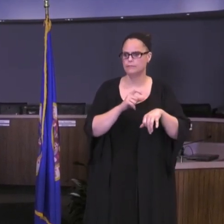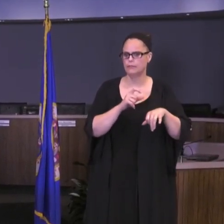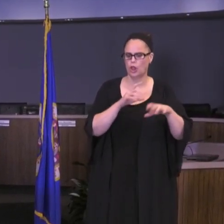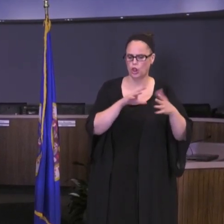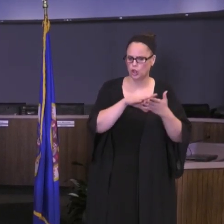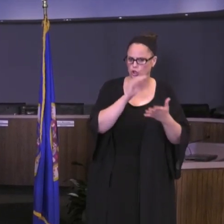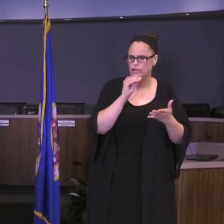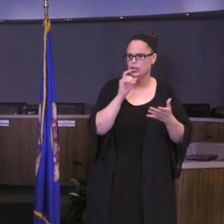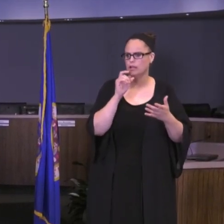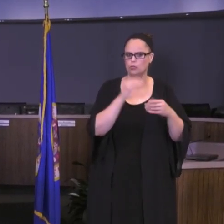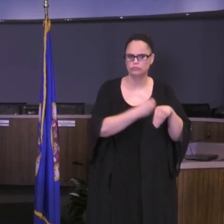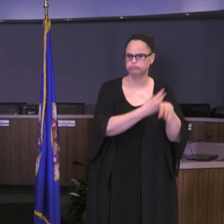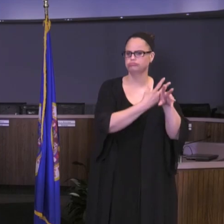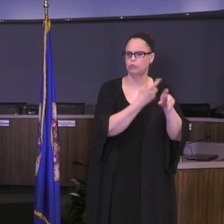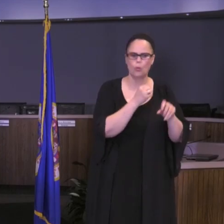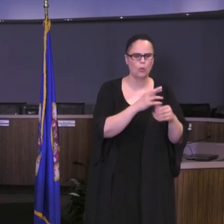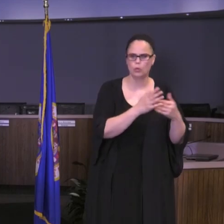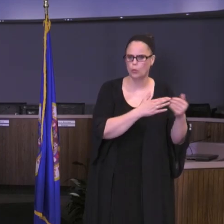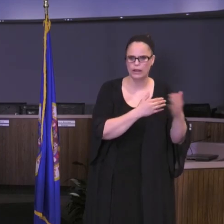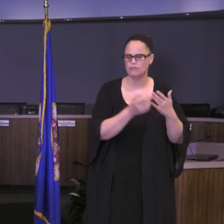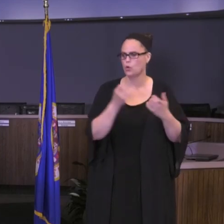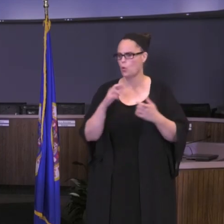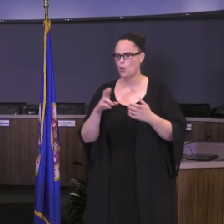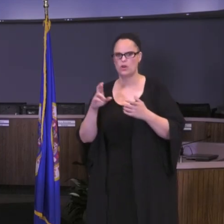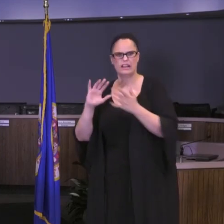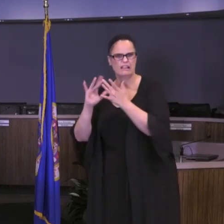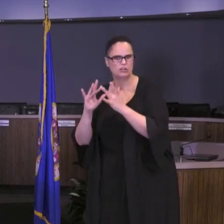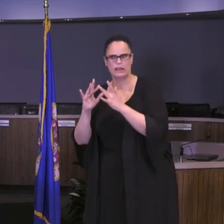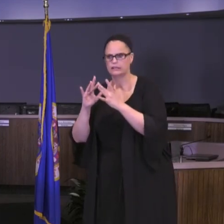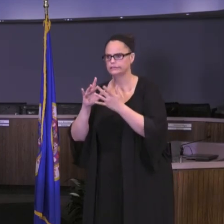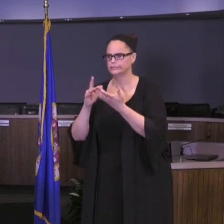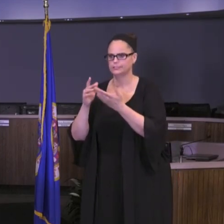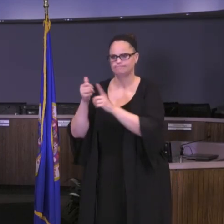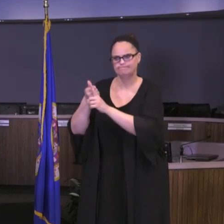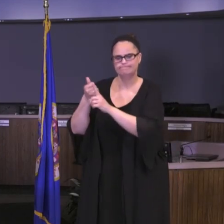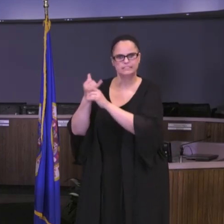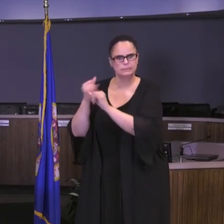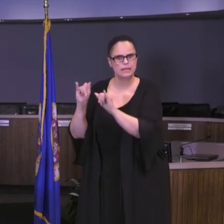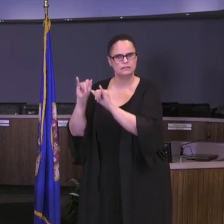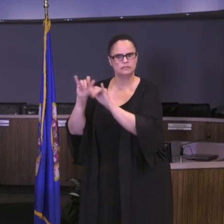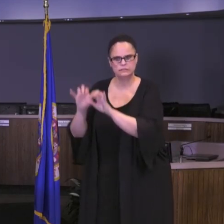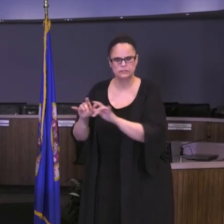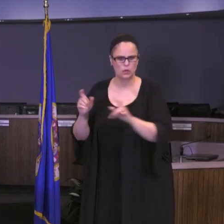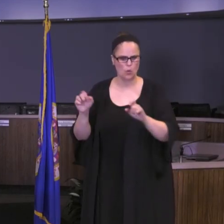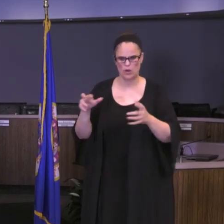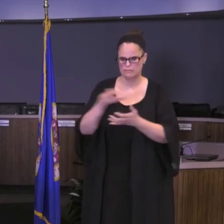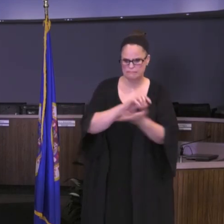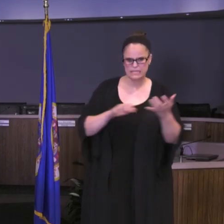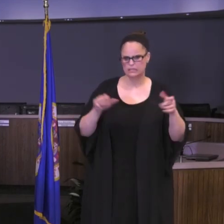will have schedules about how that will work whether that's a full-time distance-learning or the hybrid schedule that I mentioned.